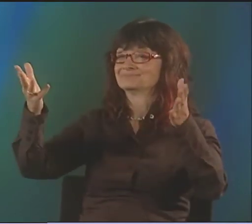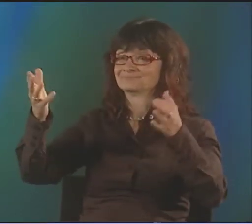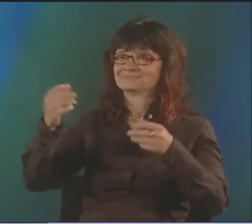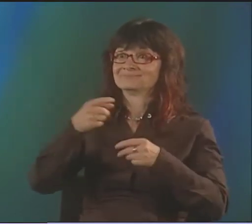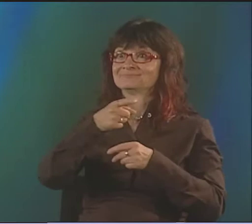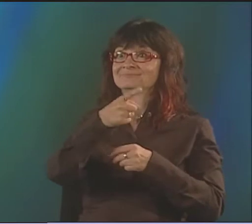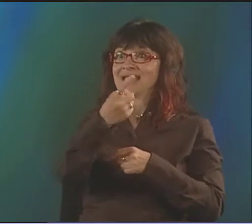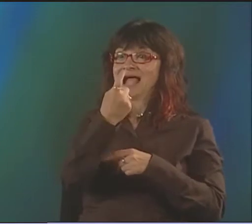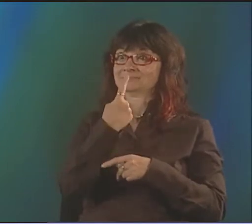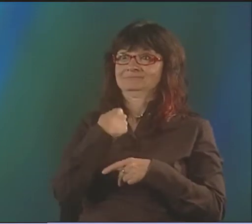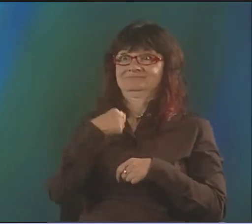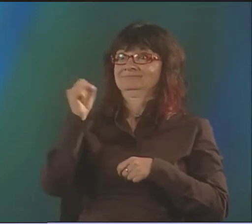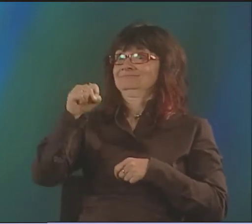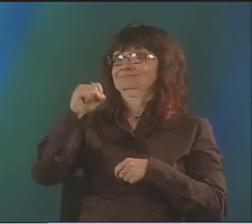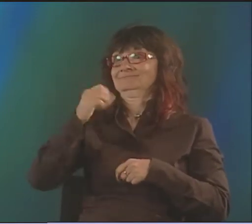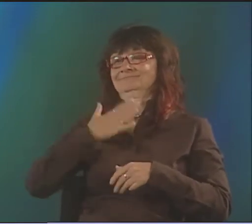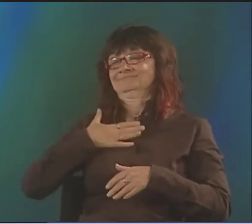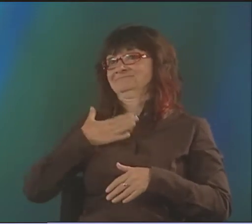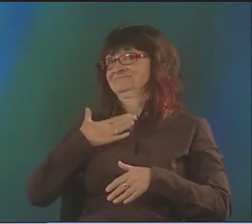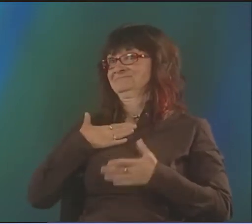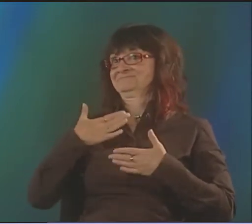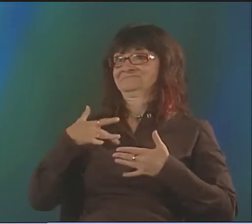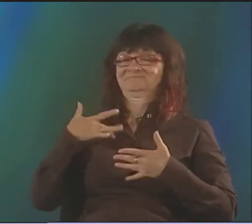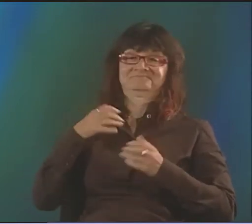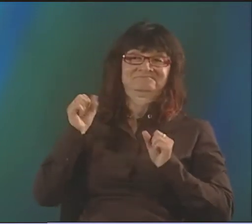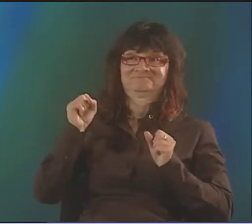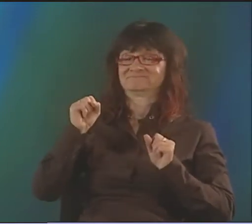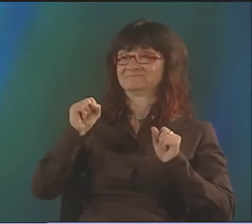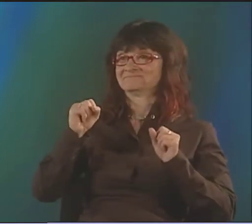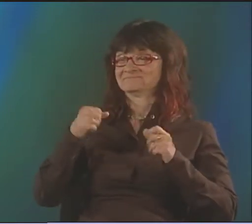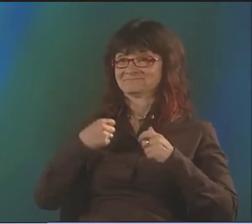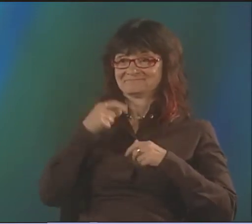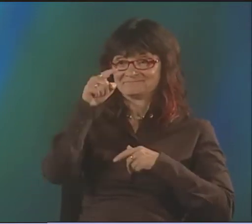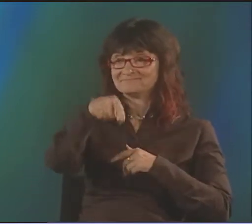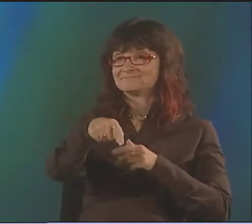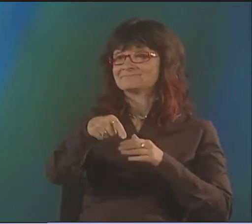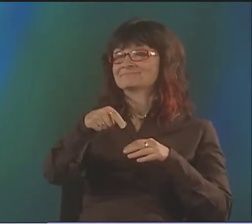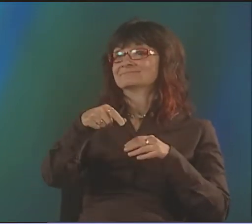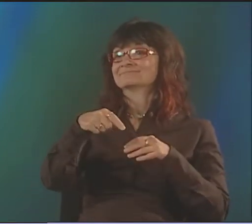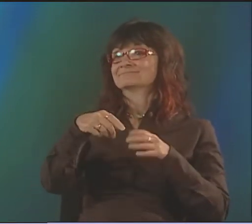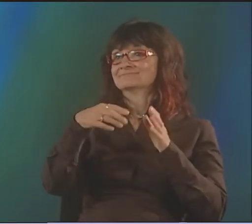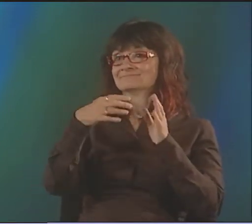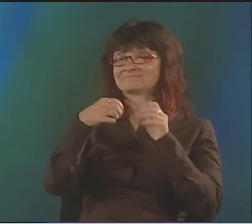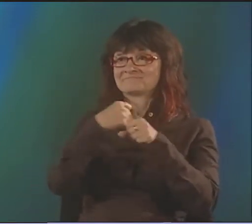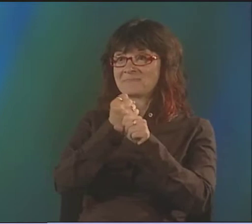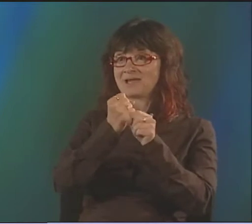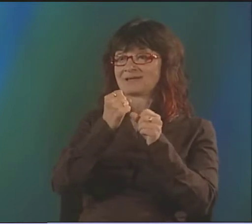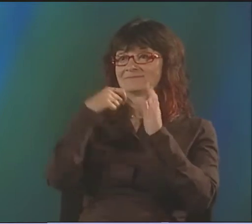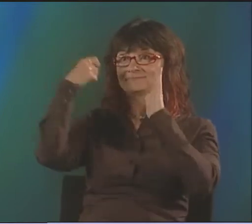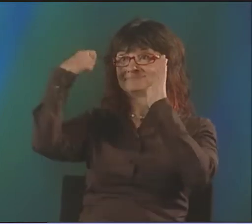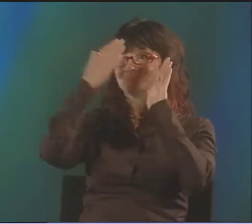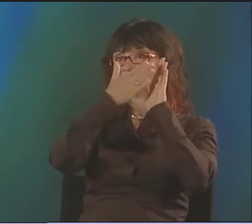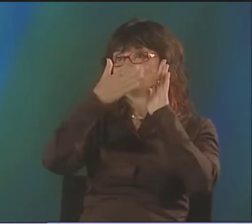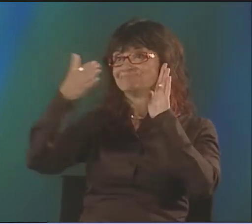THE GROUP CALLED SIGN MEDIA IN WASHINGTON, D.C. INVITED ME TO COME, AND THEY DISSEMINATED THIS VIDEO.